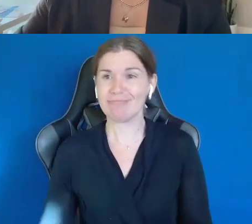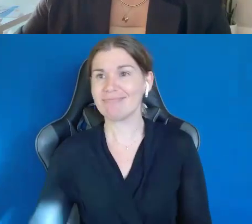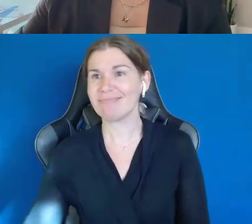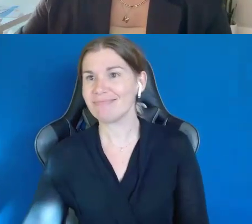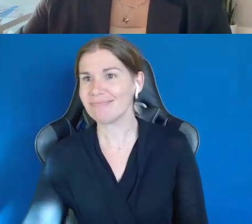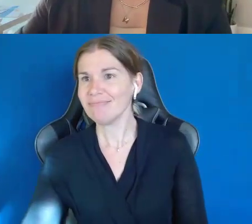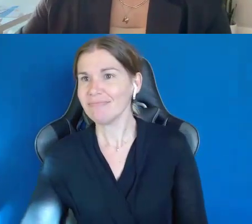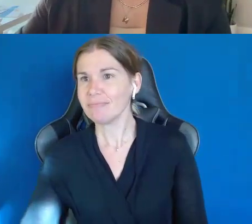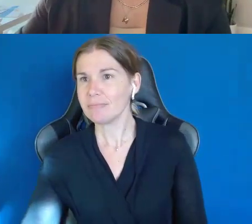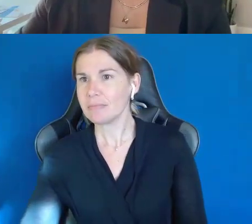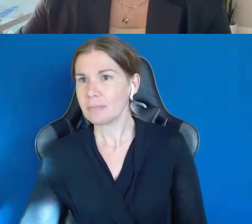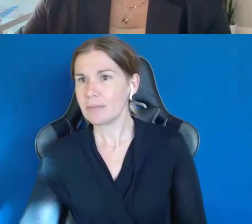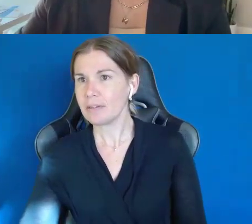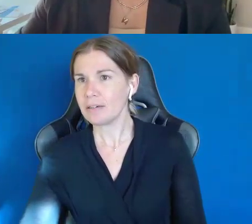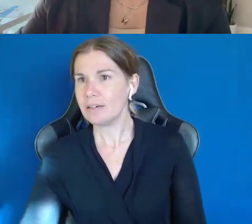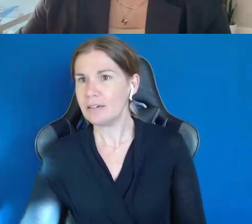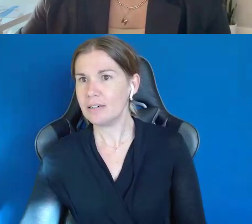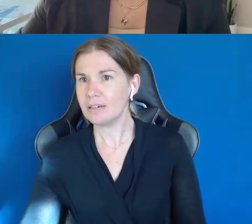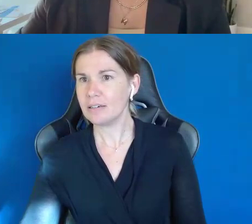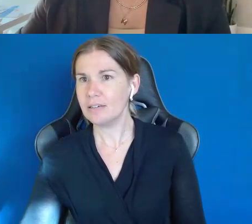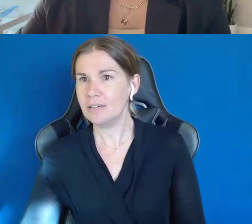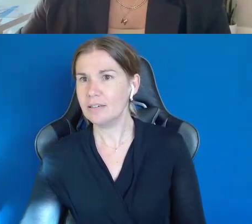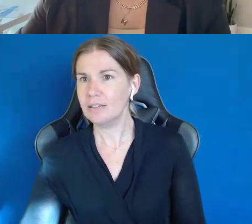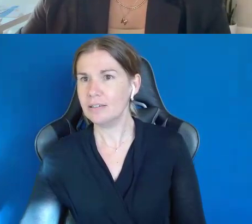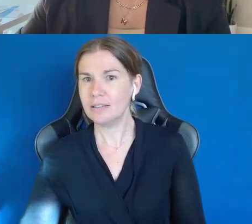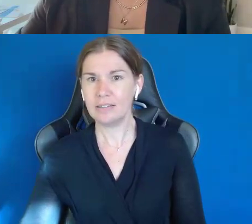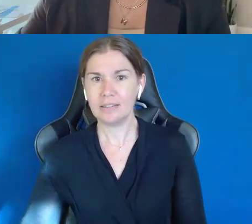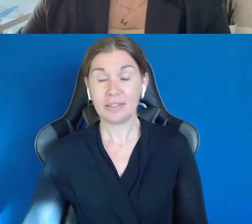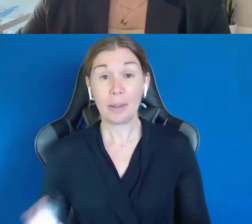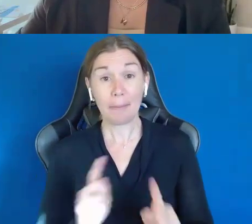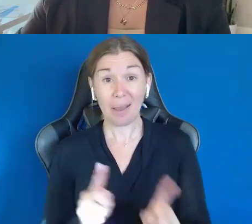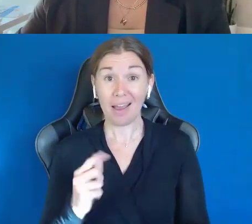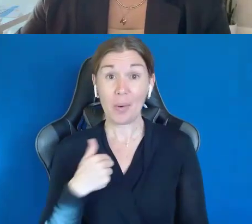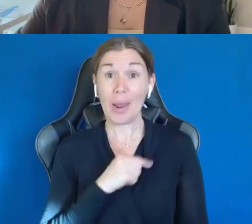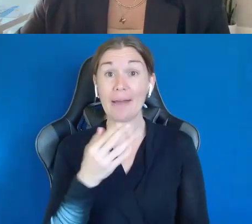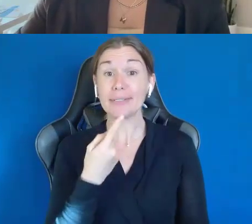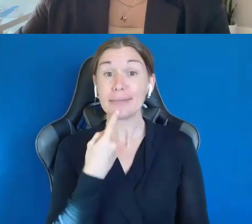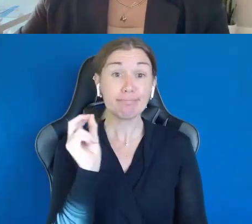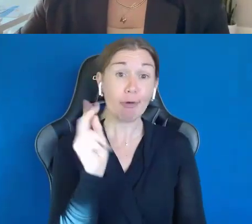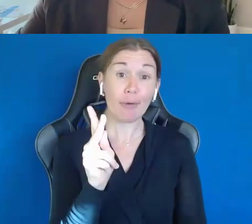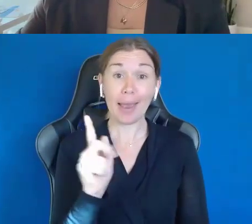Yeah, it's but we don't ever go, "Okay, where's that contract?